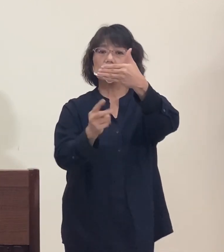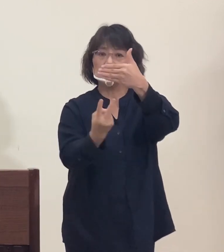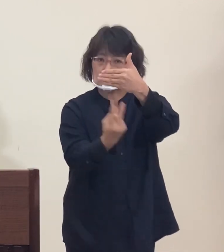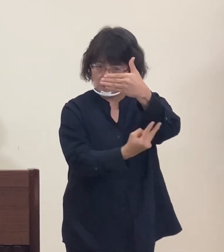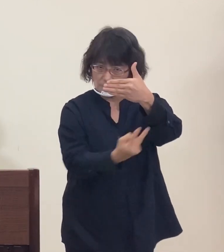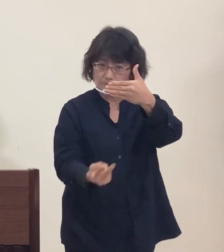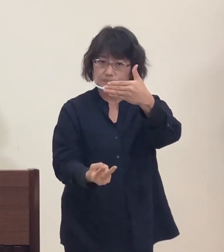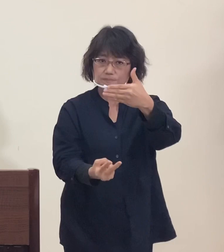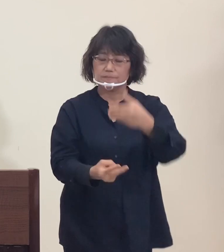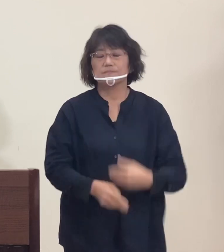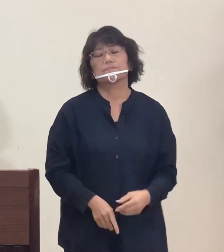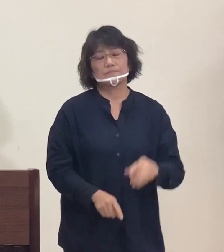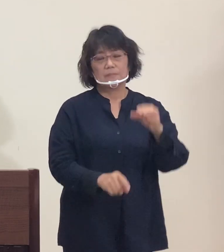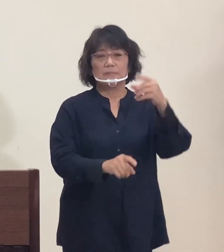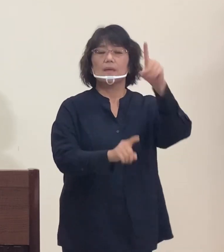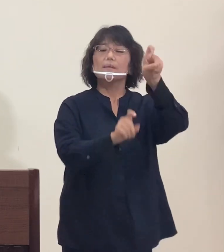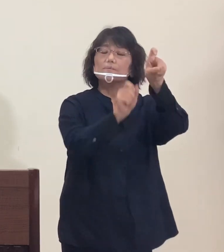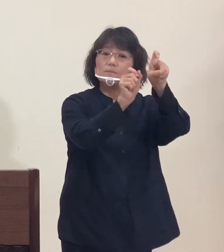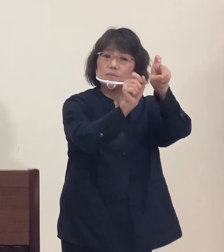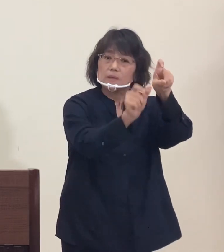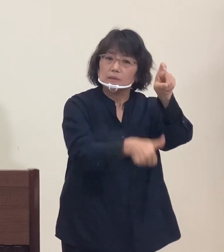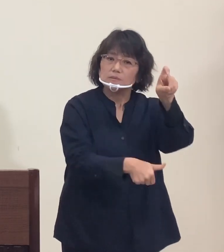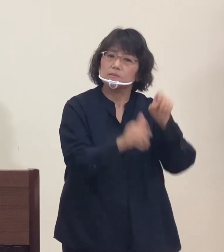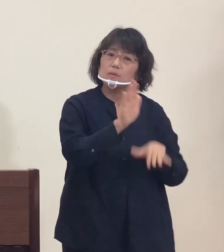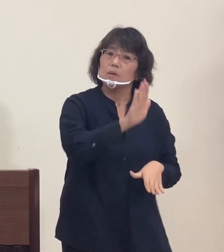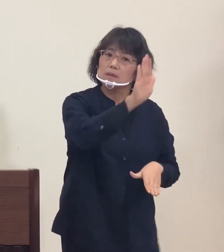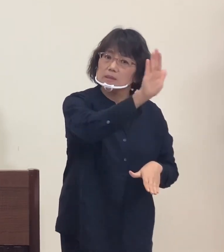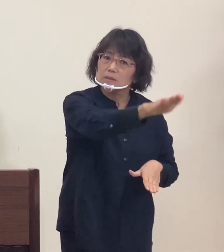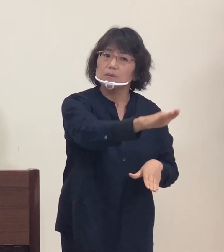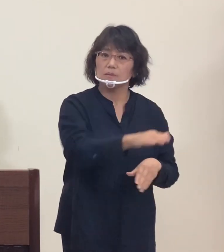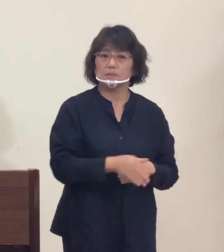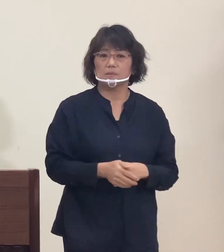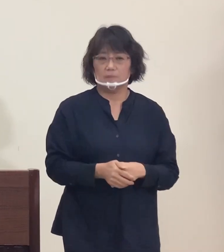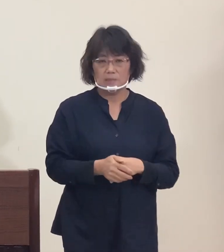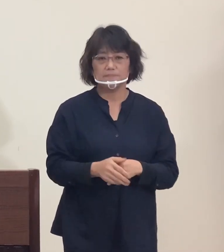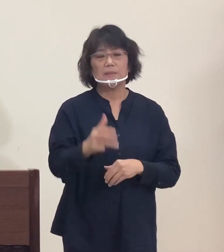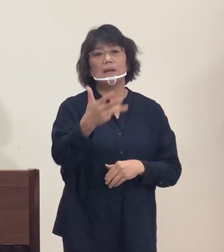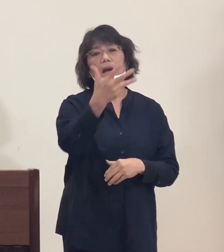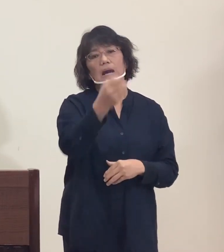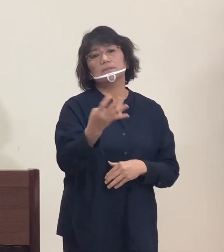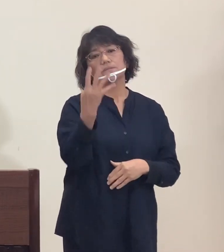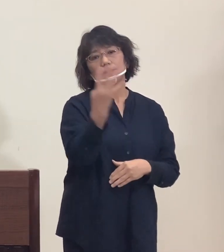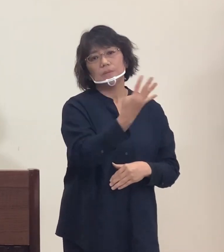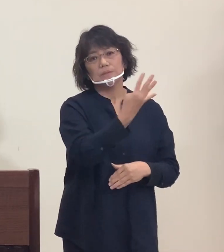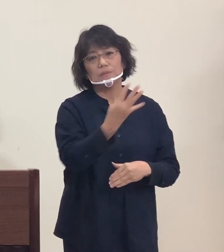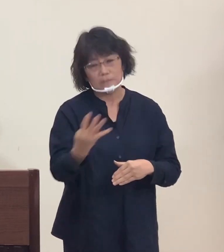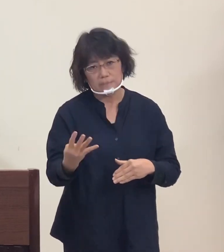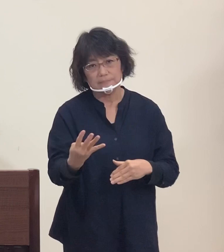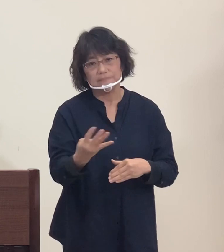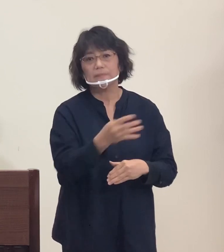and already 84 since the start of October,